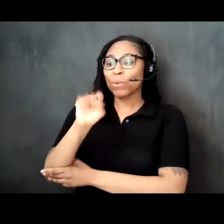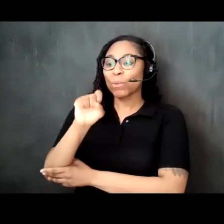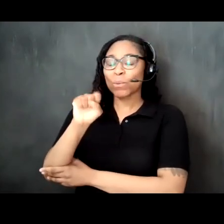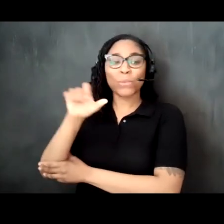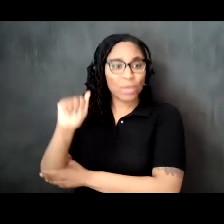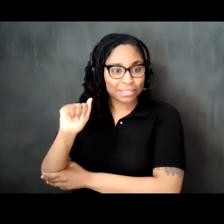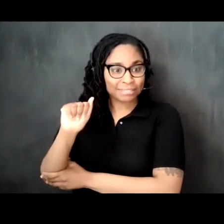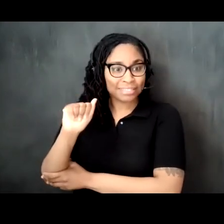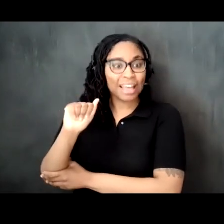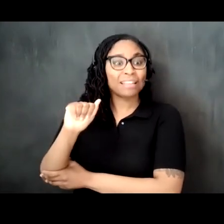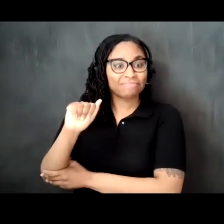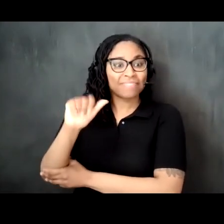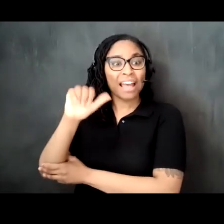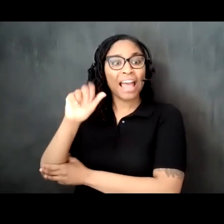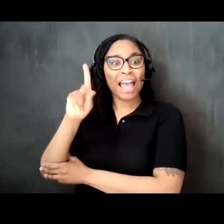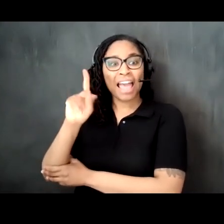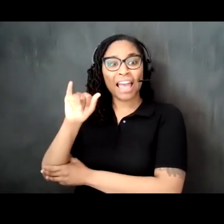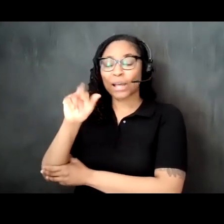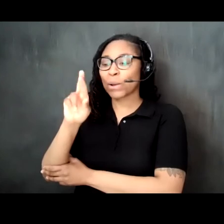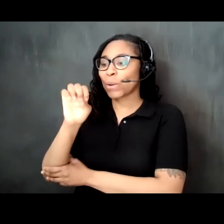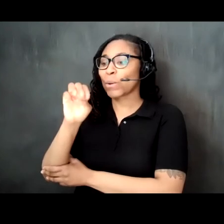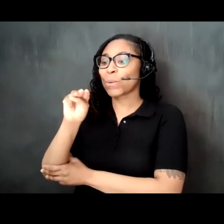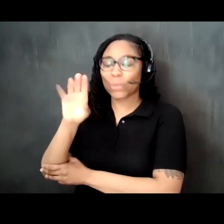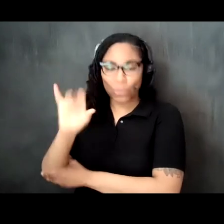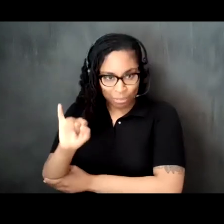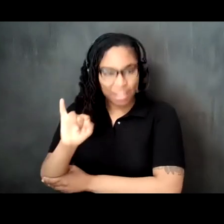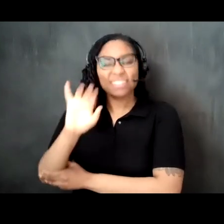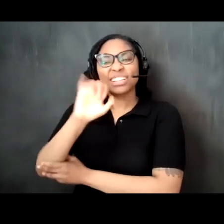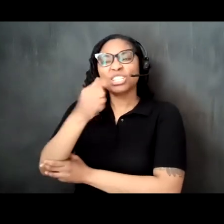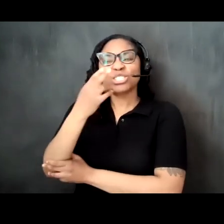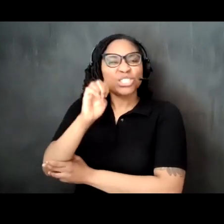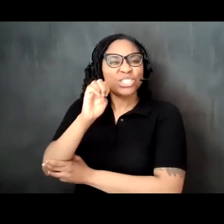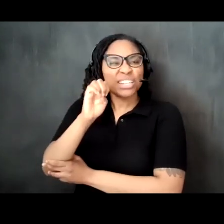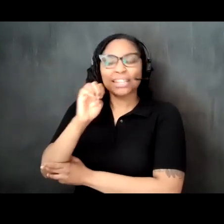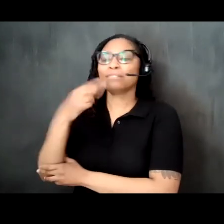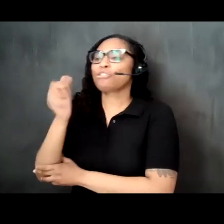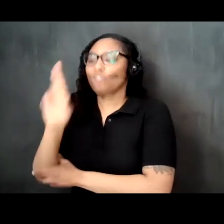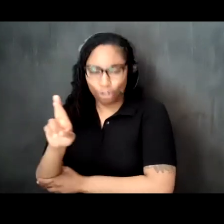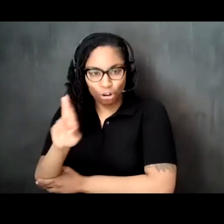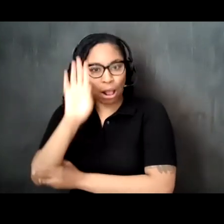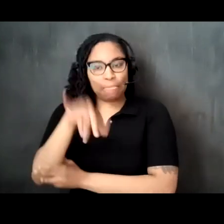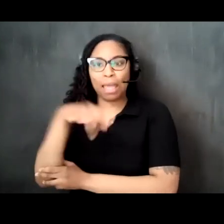a mother visual artist storyteller filmmaker social and cultural curator and mentor